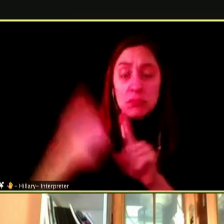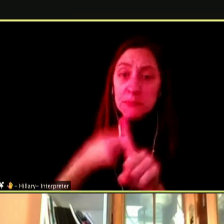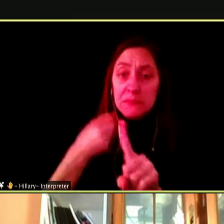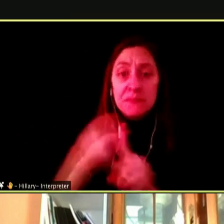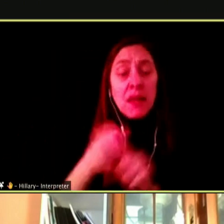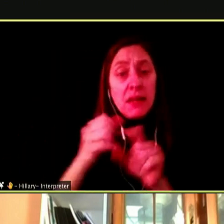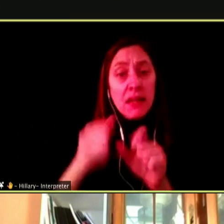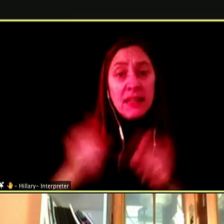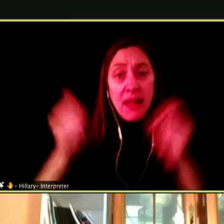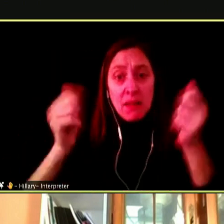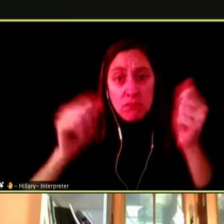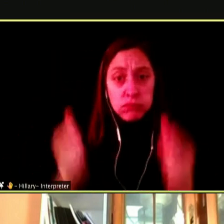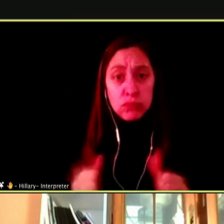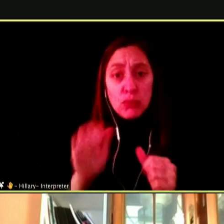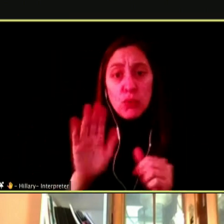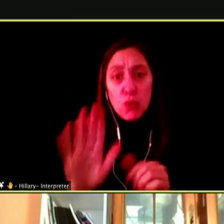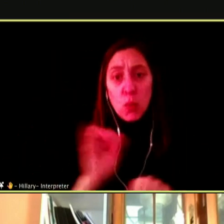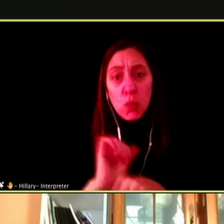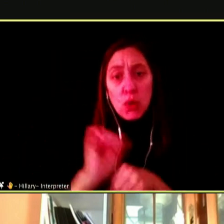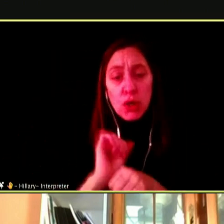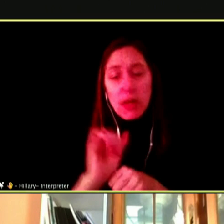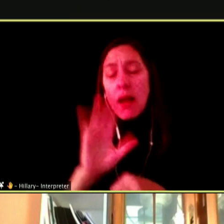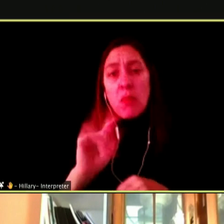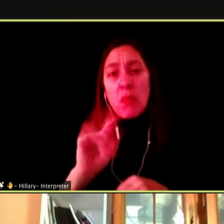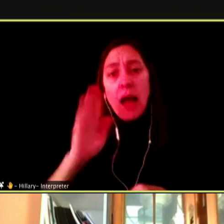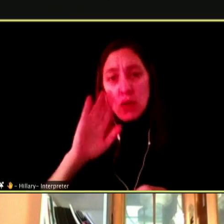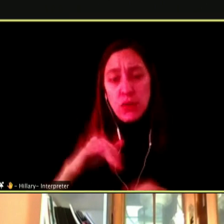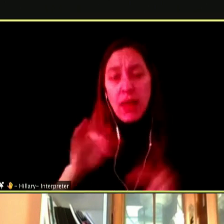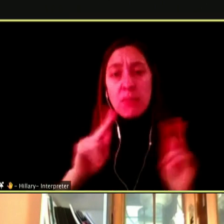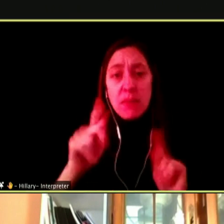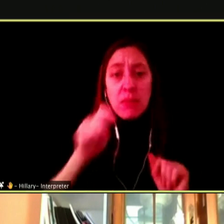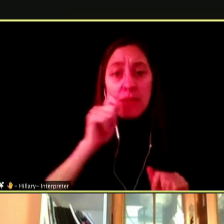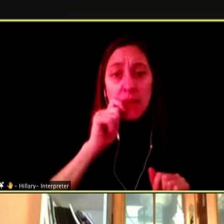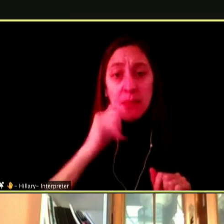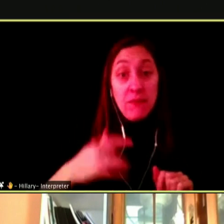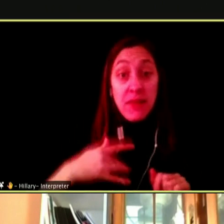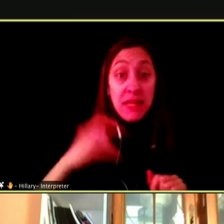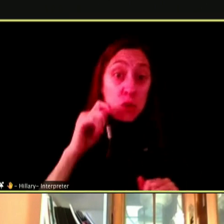BUT I THINK OTHER PEOPLE VAPE EITHER BECAUSE THEY THINK IT IS COOL AND THEY WANT TO FIT